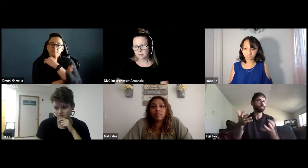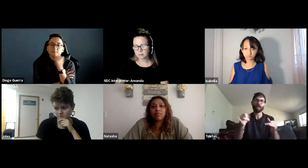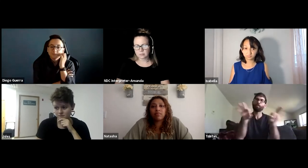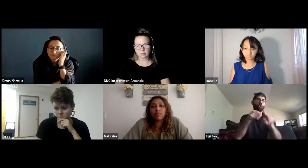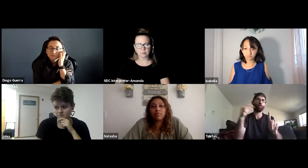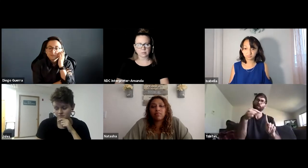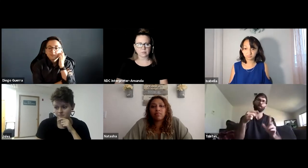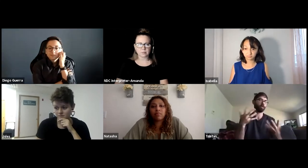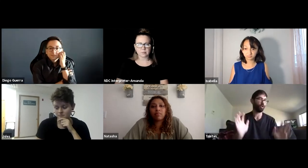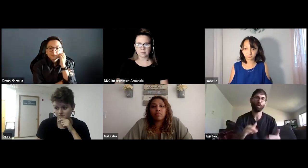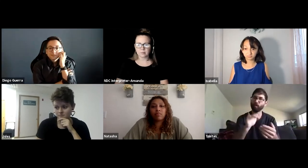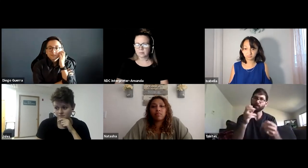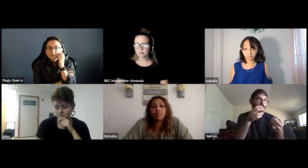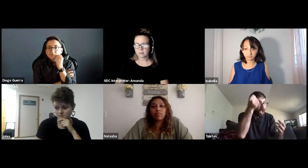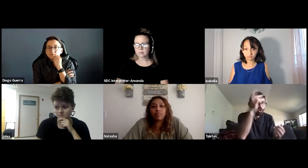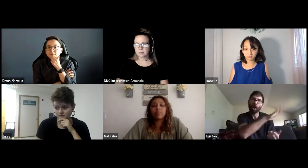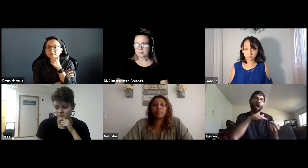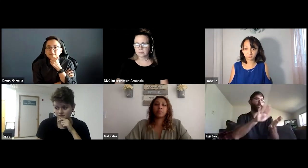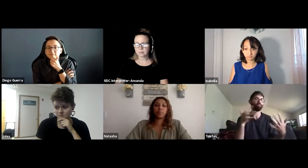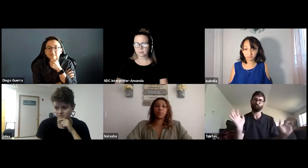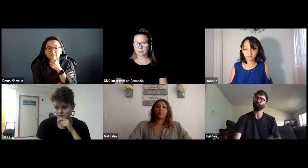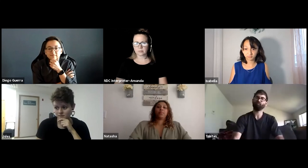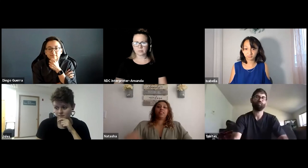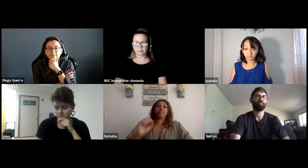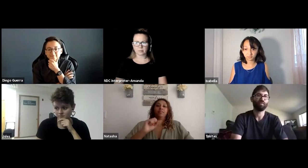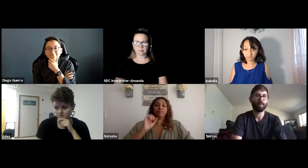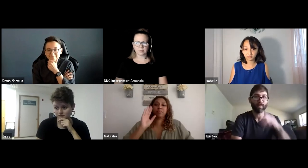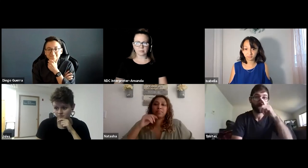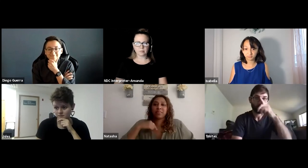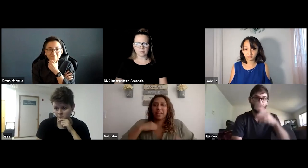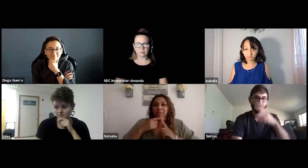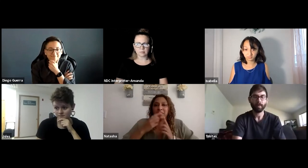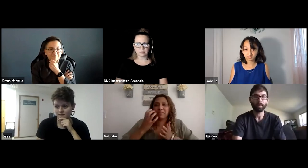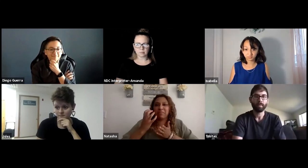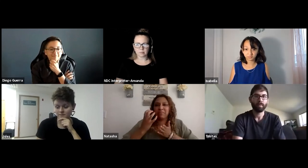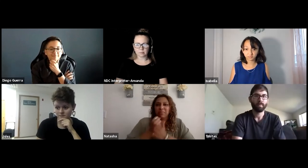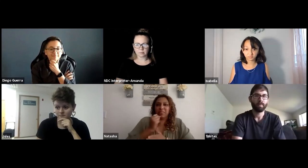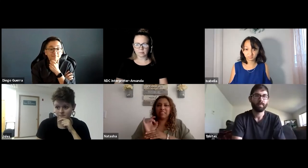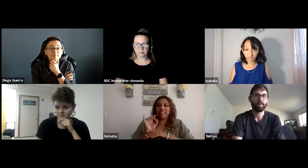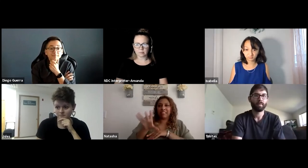When somebody gives feedback that an accommodation is working make note of it. That would be my piece of advice.